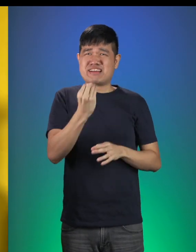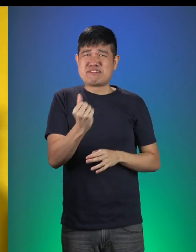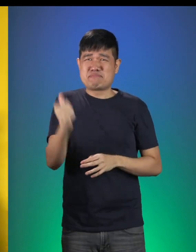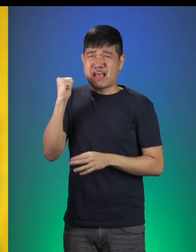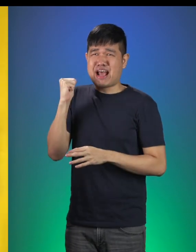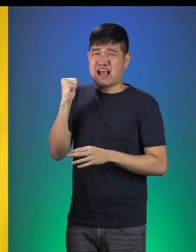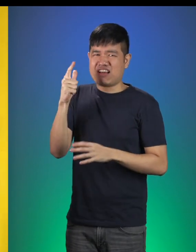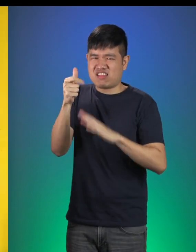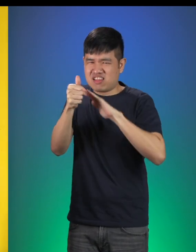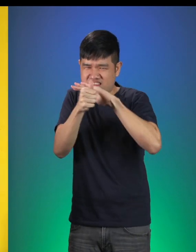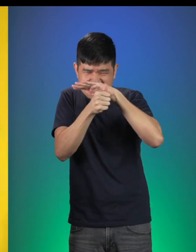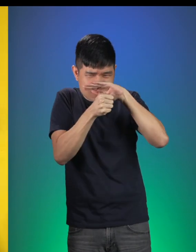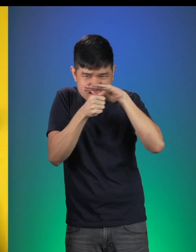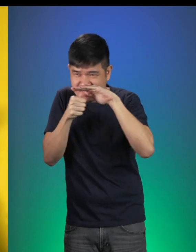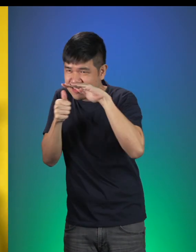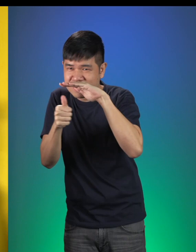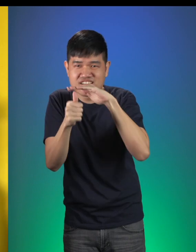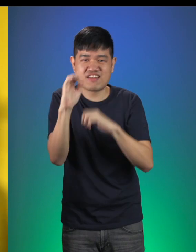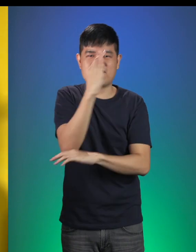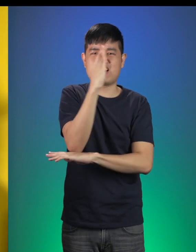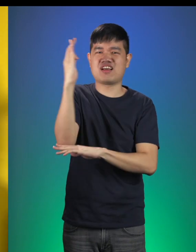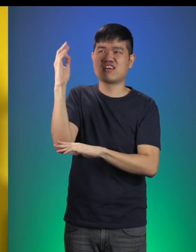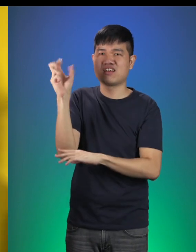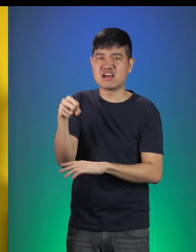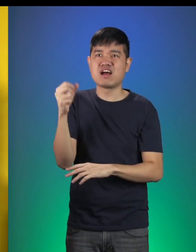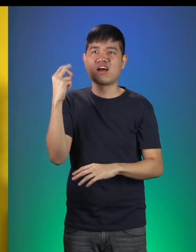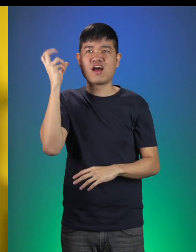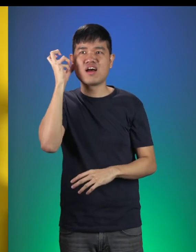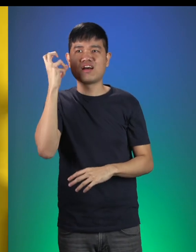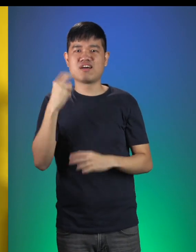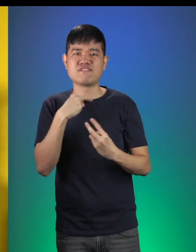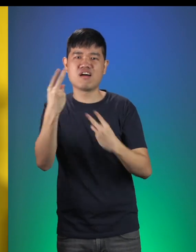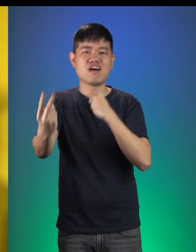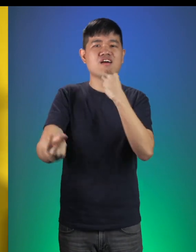He was lurking through the forest and he recognize that voice anywhere.